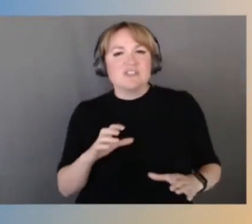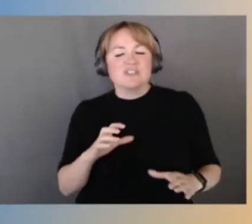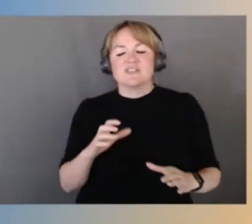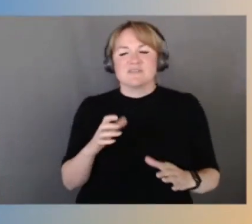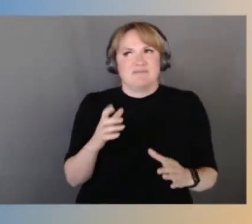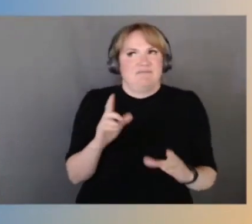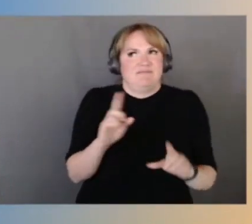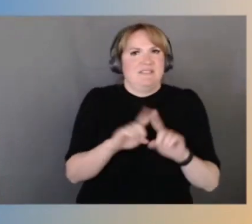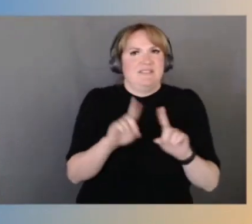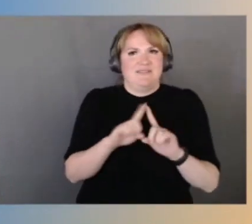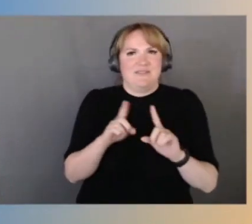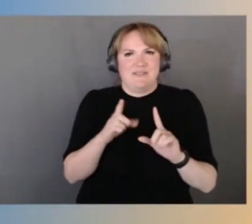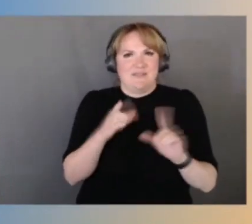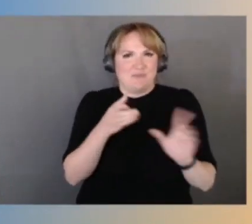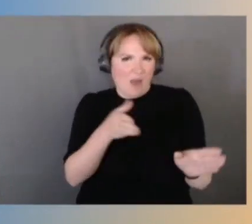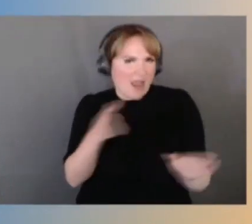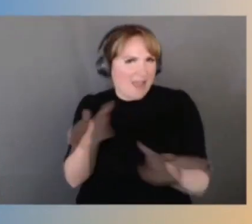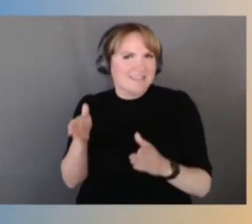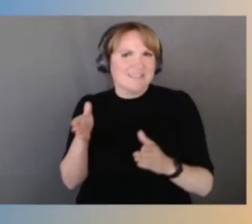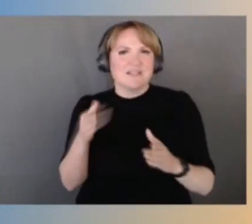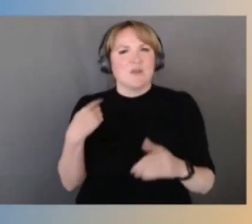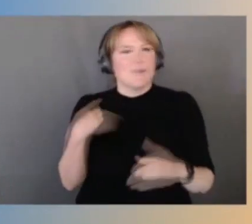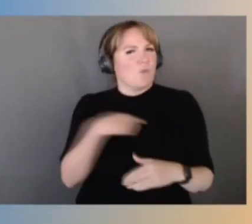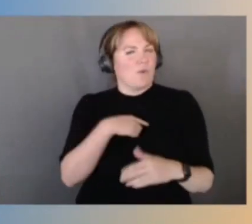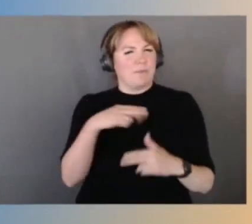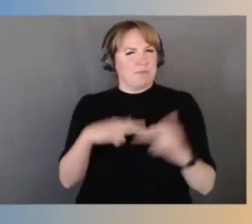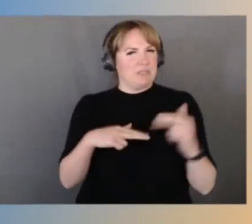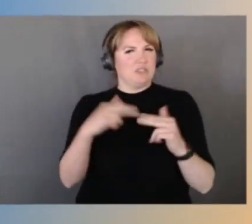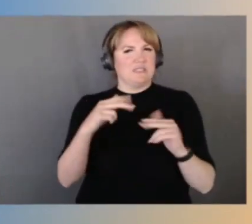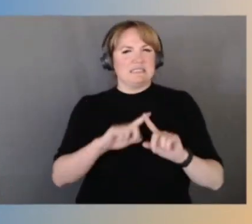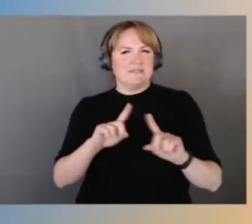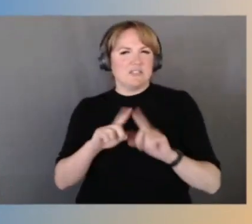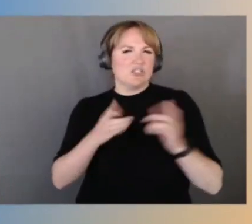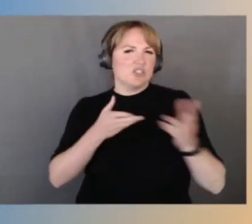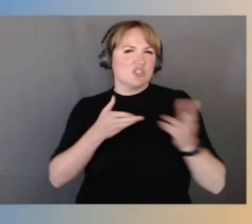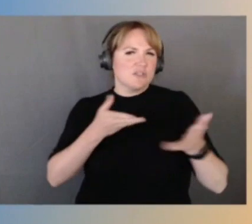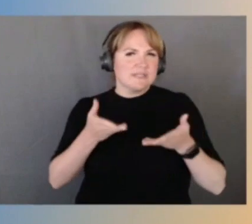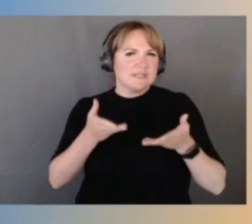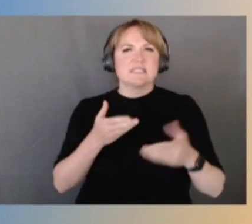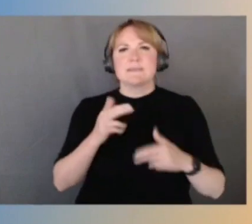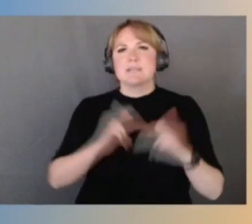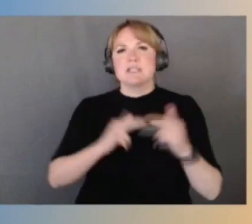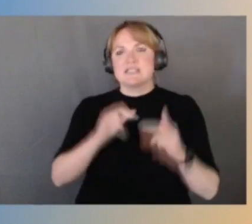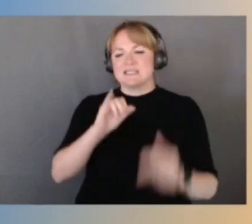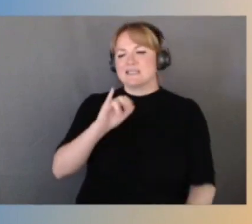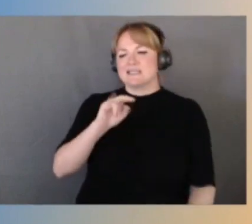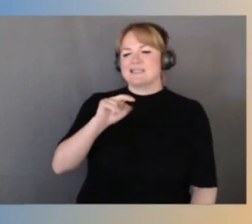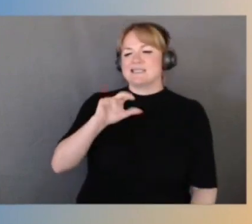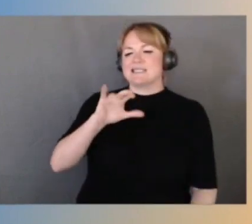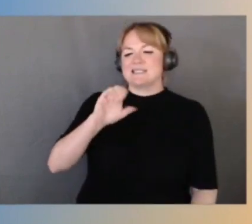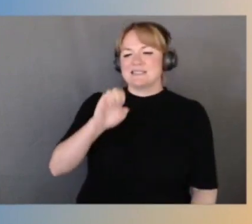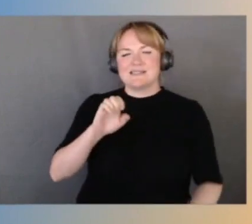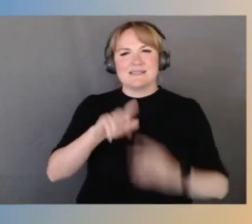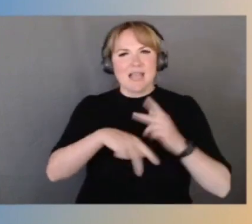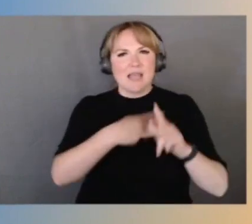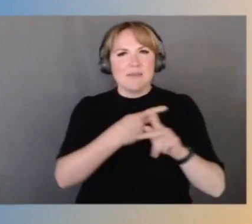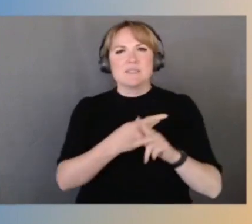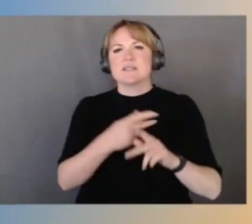that we're building these different services and inventing instance types and inventing different parts of the Nitro system to satisfy the needs